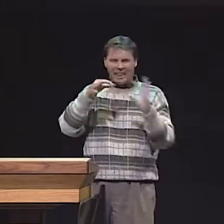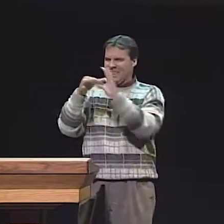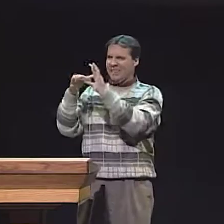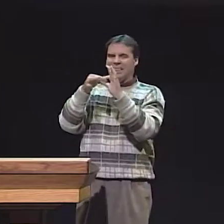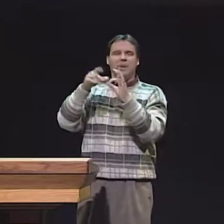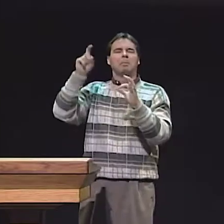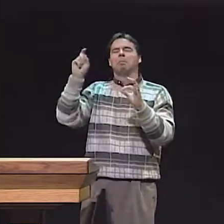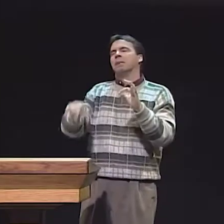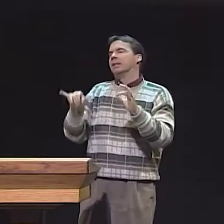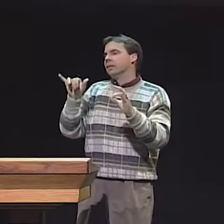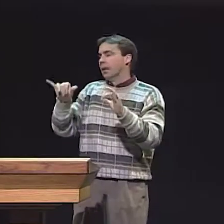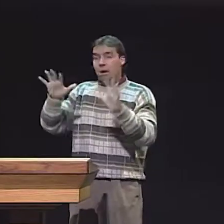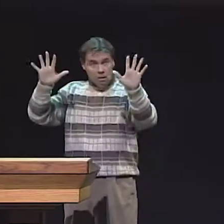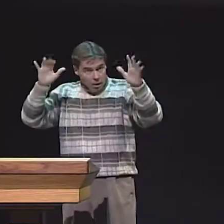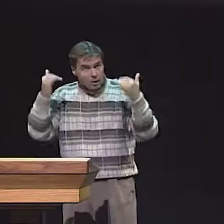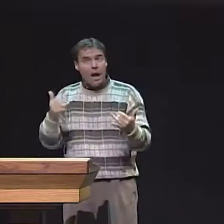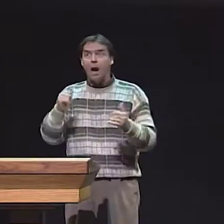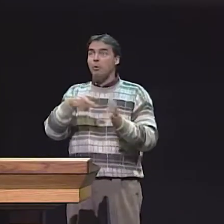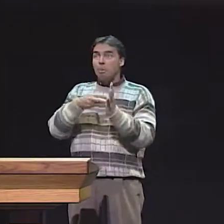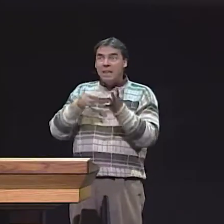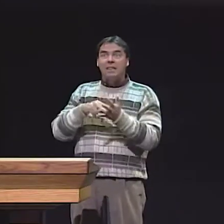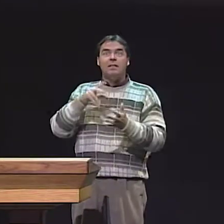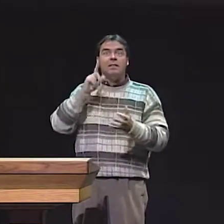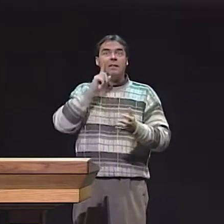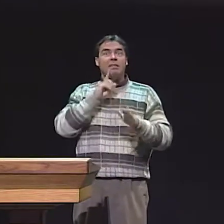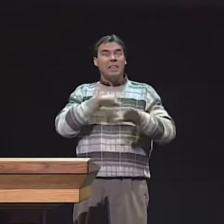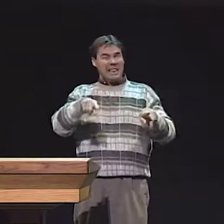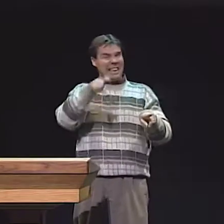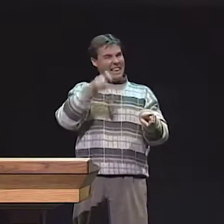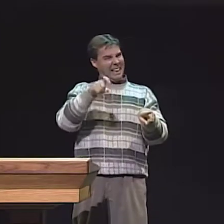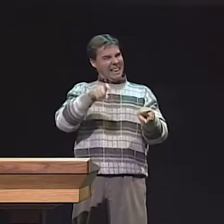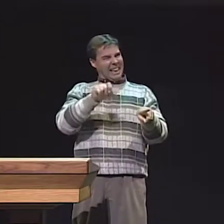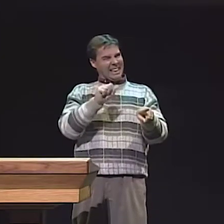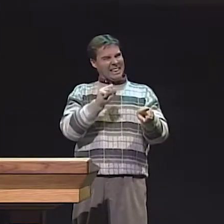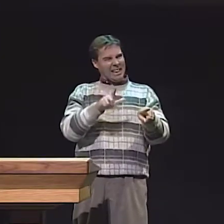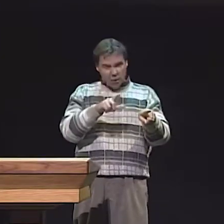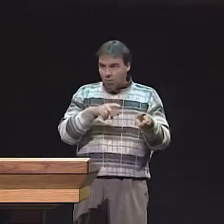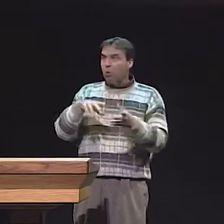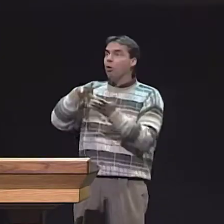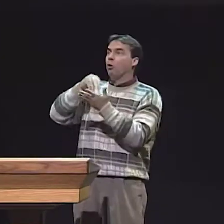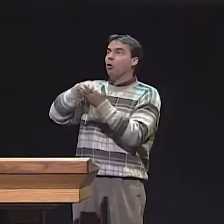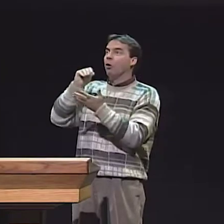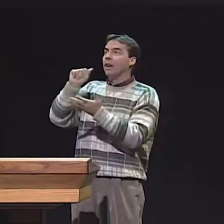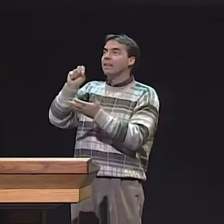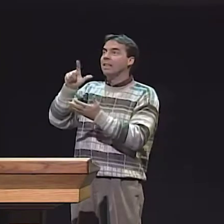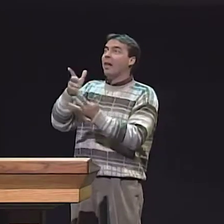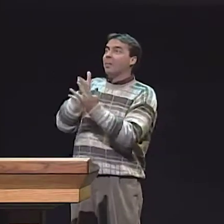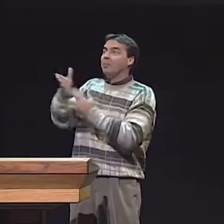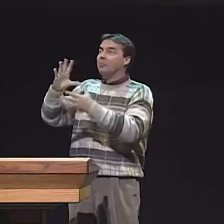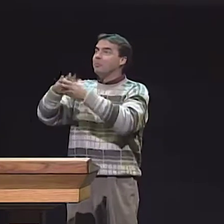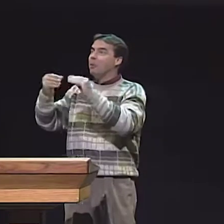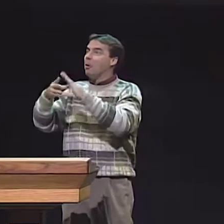THEY DON'T--THEY DON'T USE DISCOURSE IN THEIR EVERYDAY LIFE. THEY DON'T USE ASL IN ANY KIND OF EXTENDED DISCOURSE.